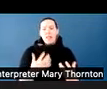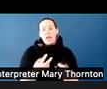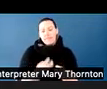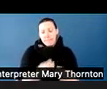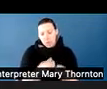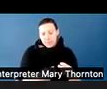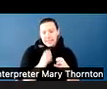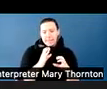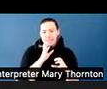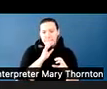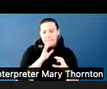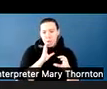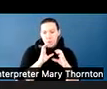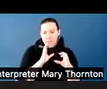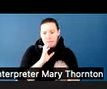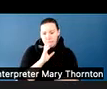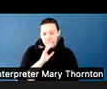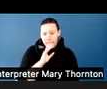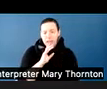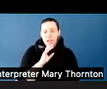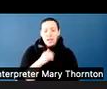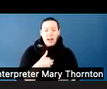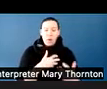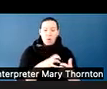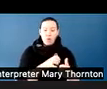verbally, and I want to catch up with Patty,